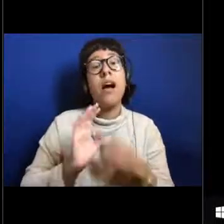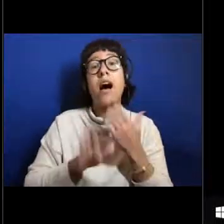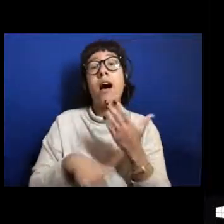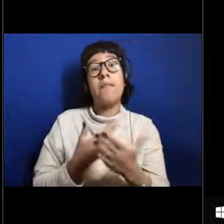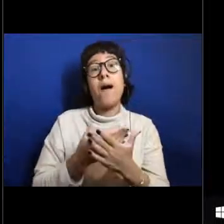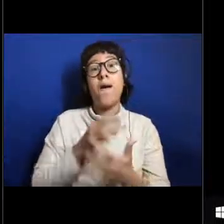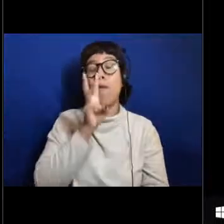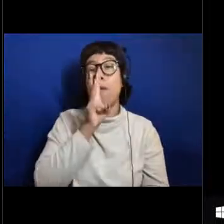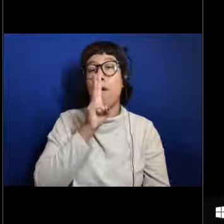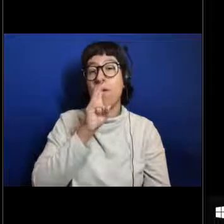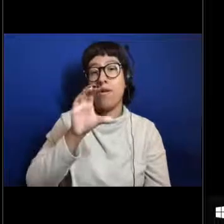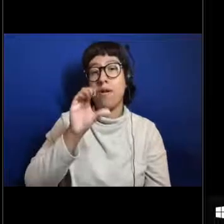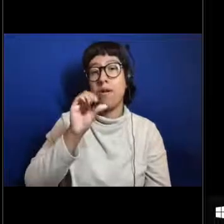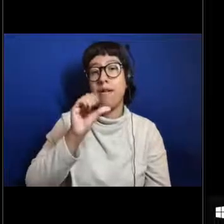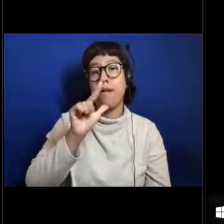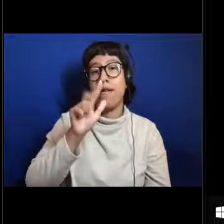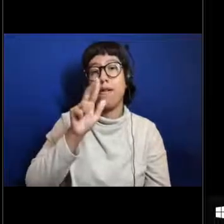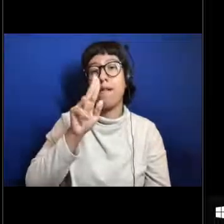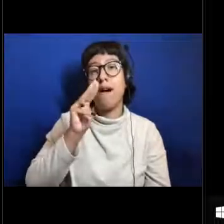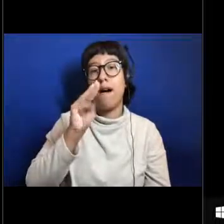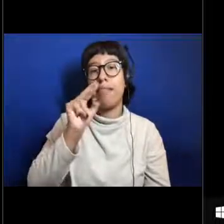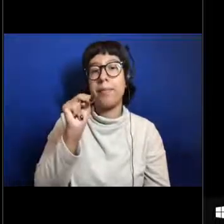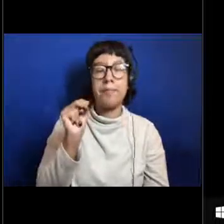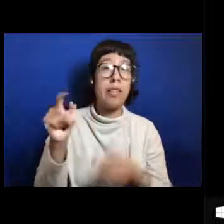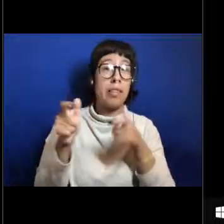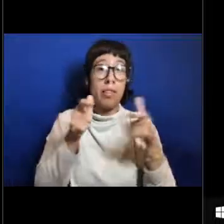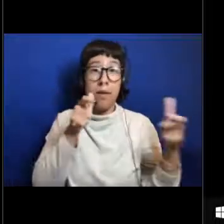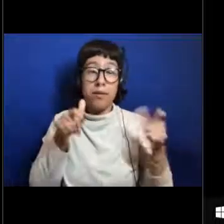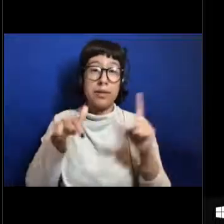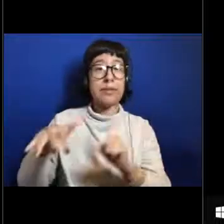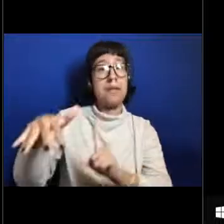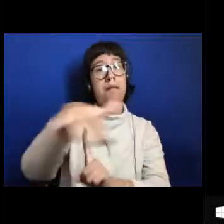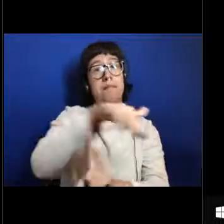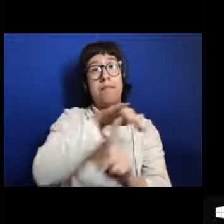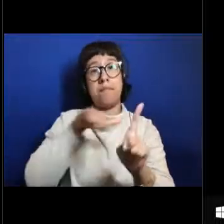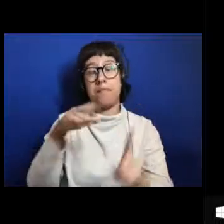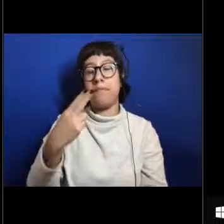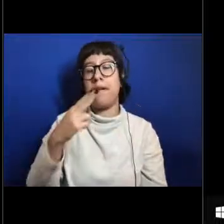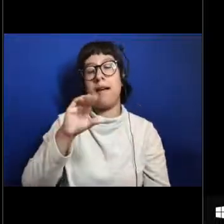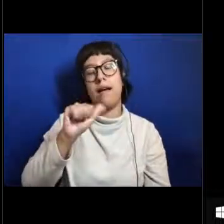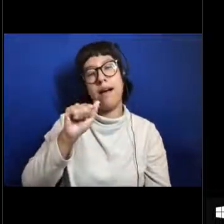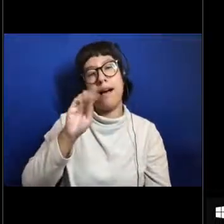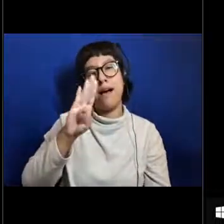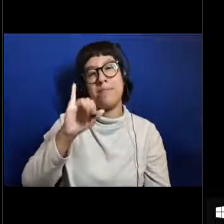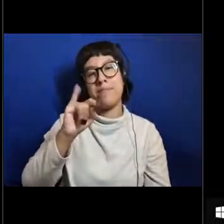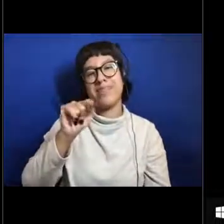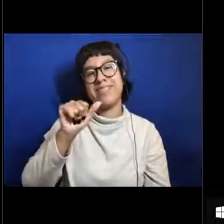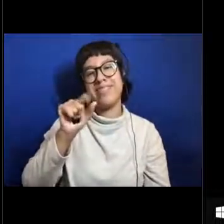So the water column is the largest habitat on earth and I'm really excited for you guys to see these things